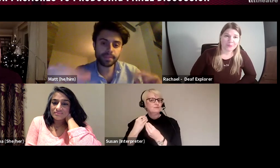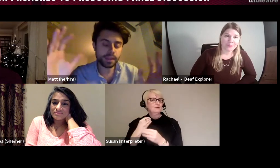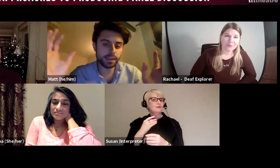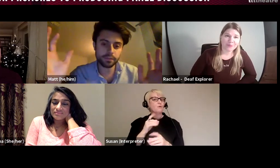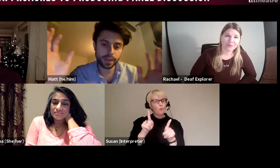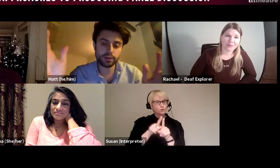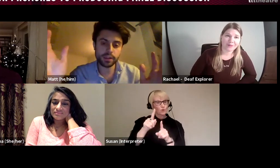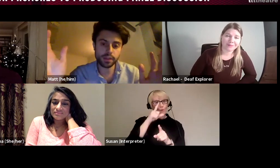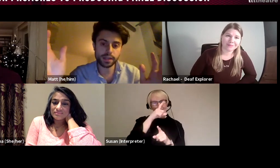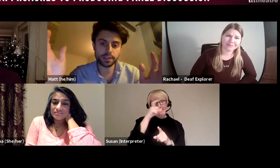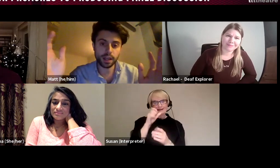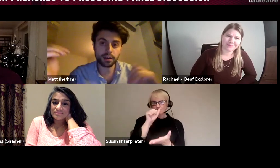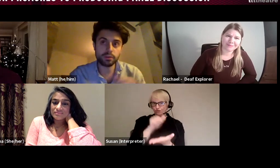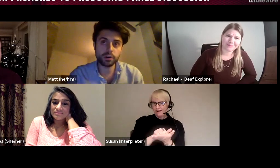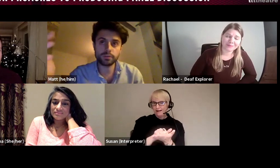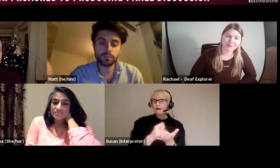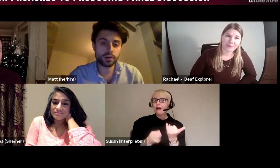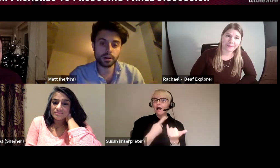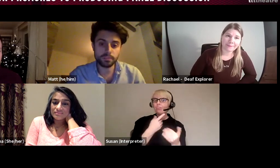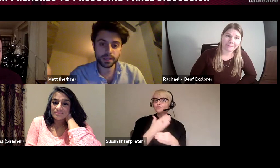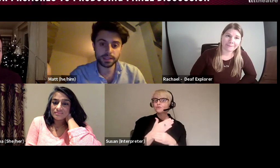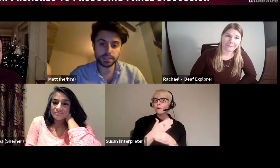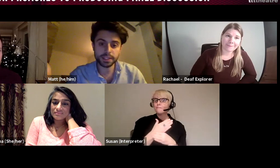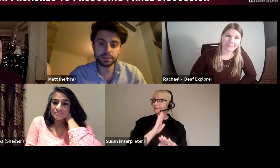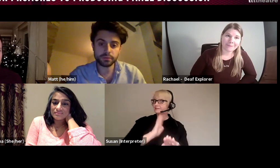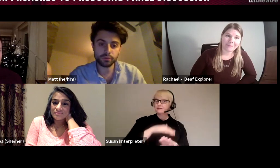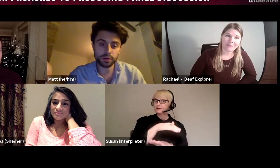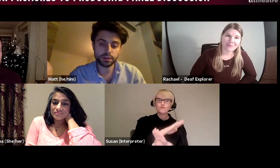even if they're not in Theatre, like I worked for a PR company as an assistant for a while,